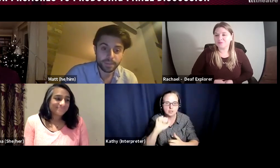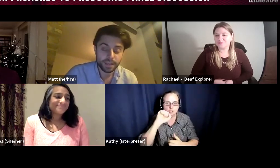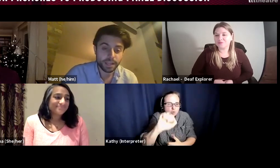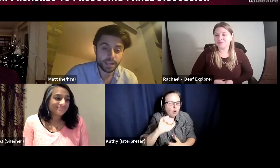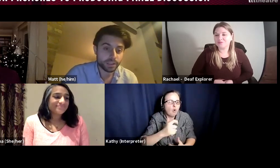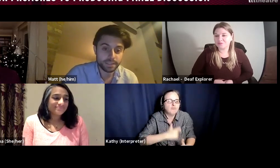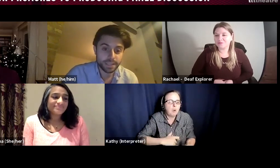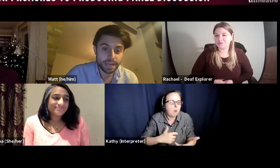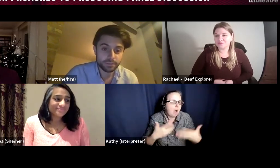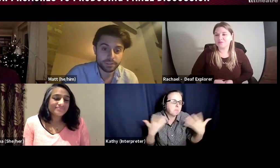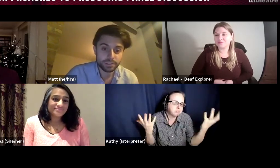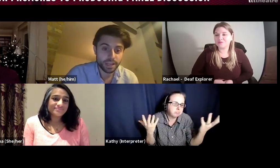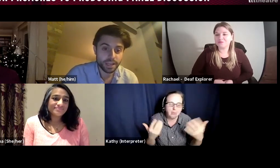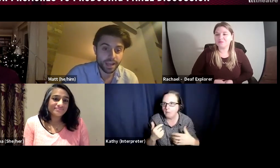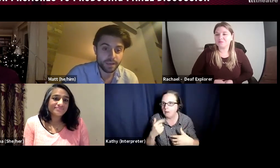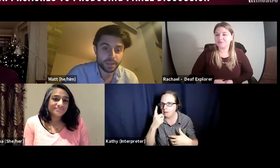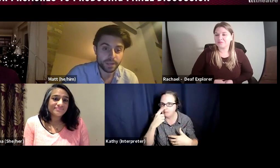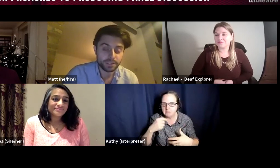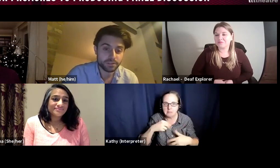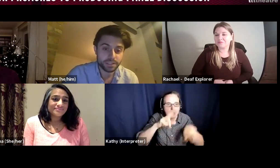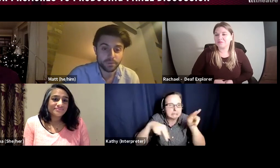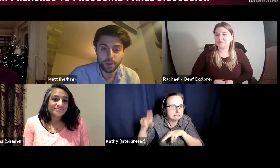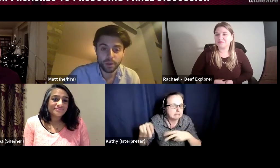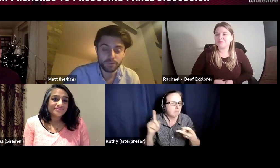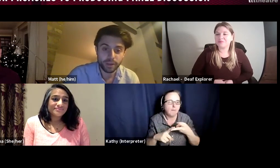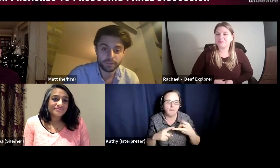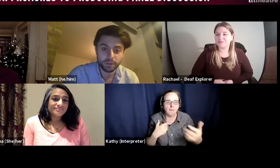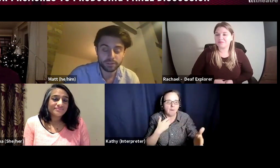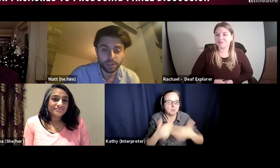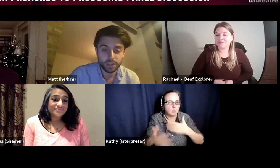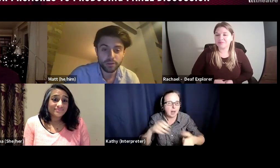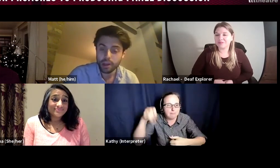clearing the bins out suddenly because you notice them over flowing in front of the show